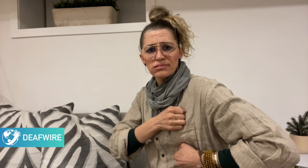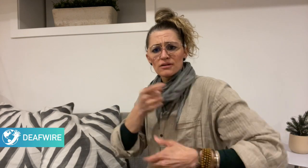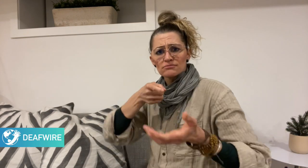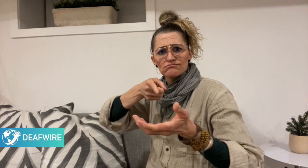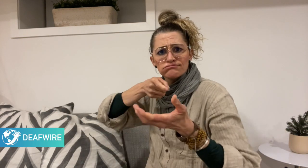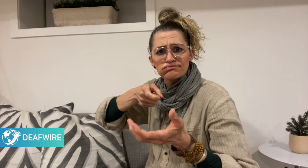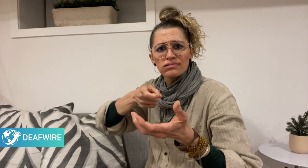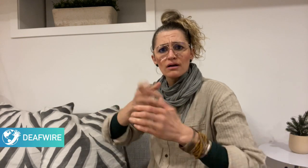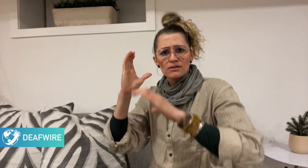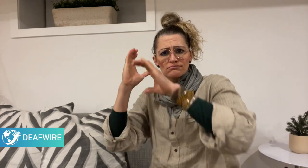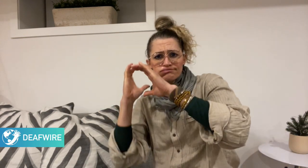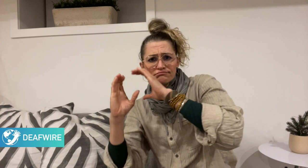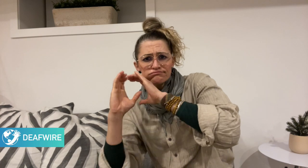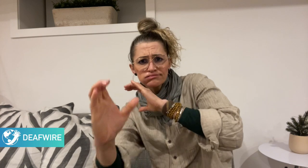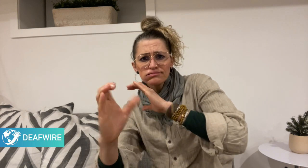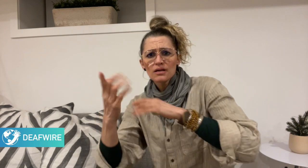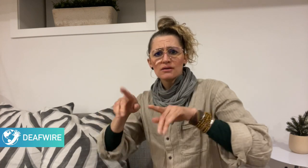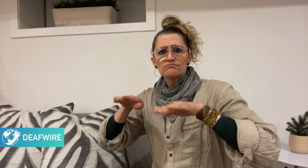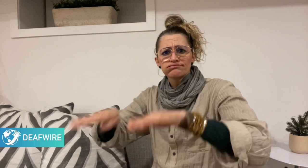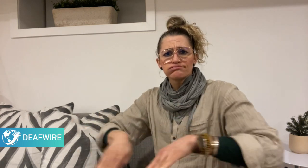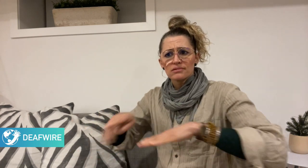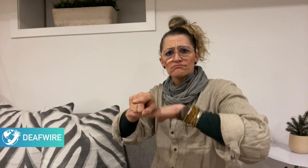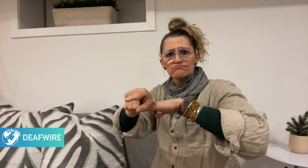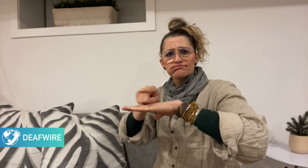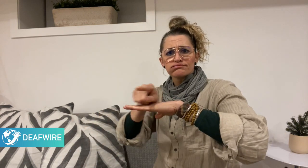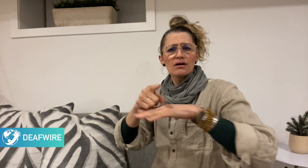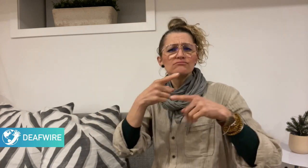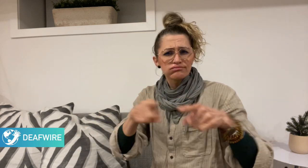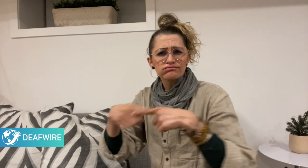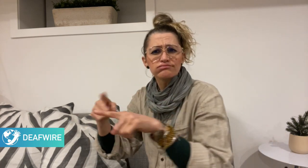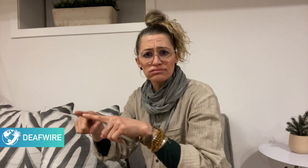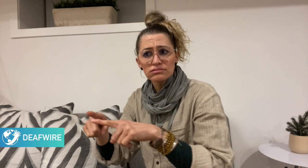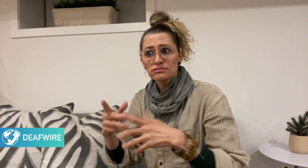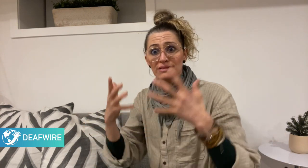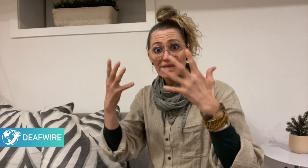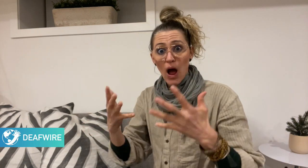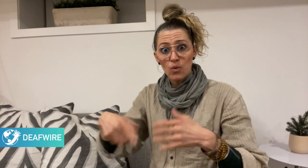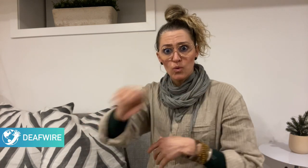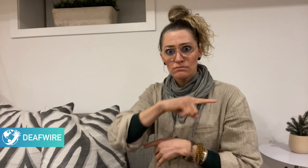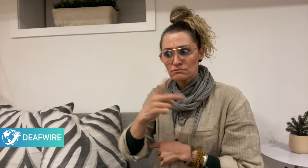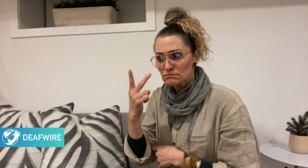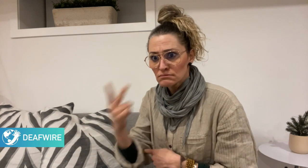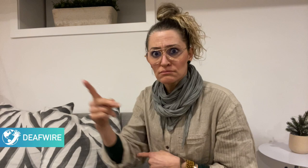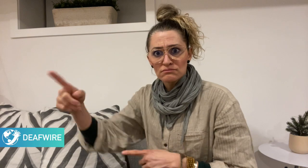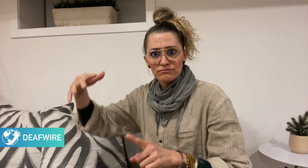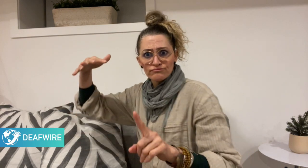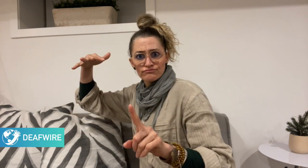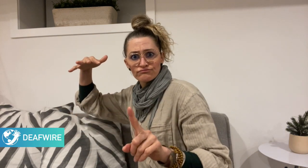that we see happening today, tension had been growing